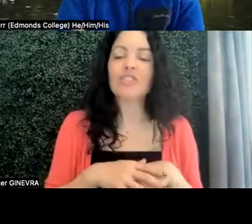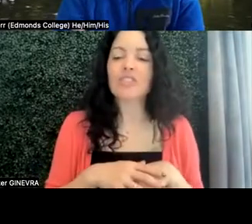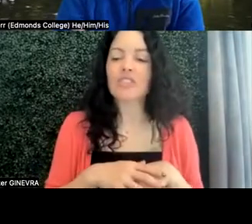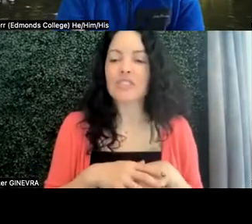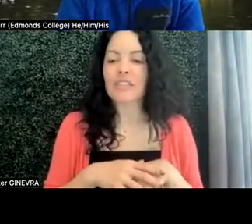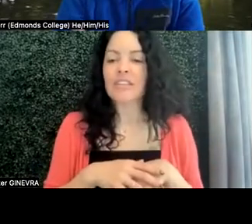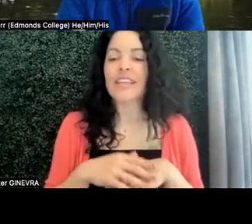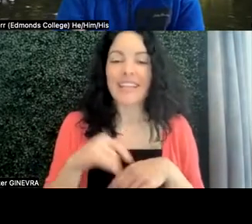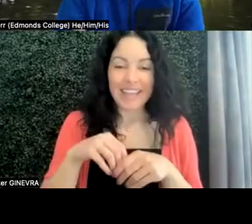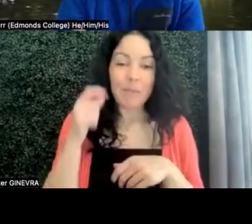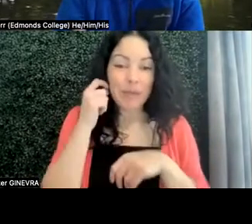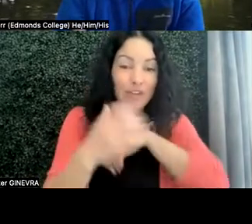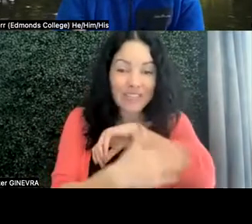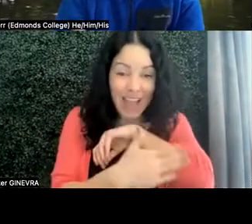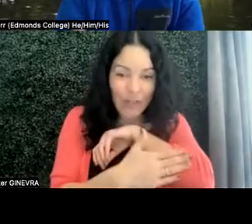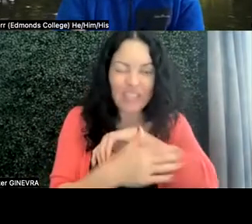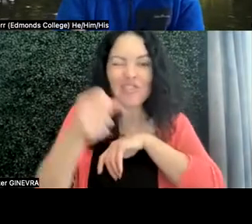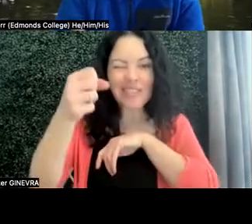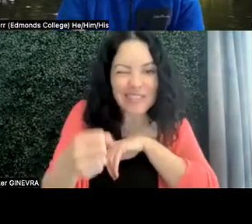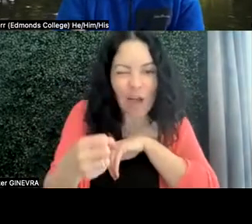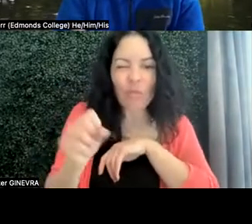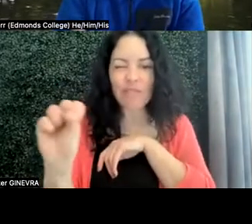Washington-- so just south of Seattle in Tacoma.